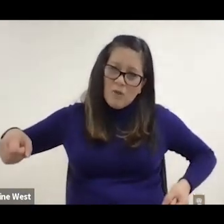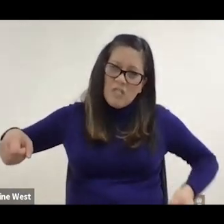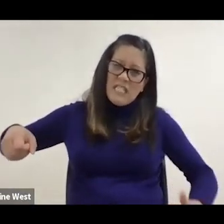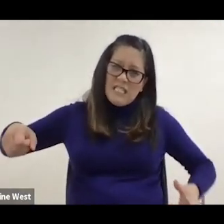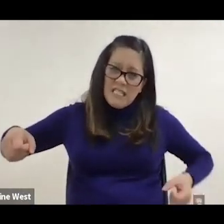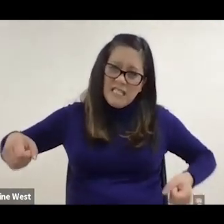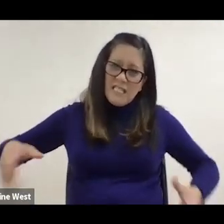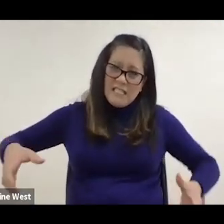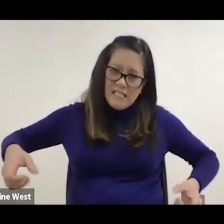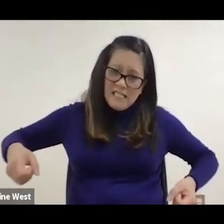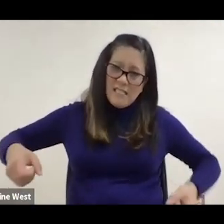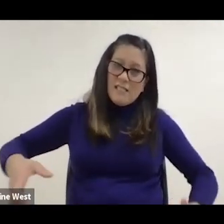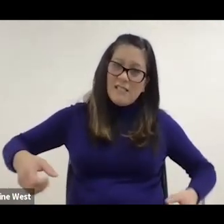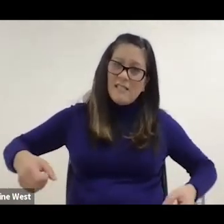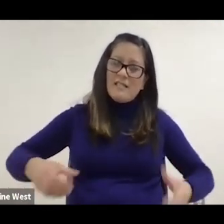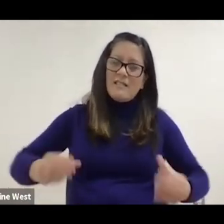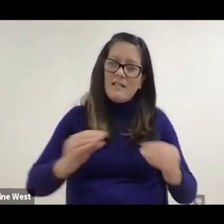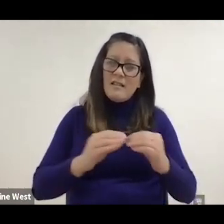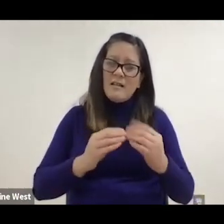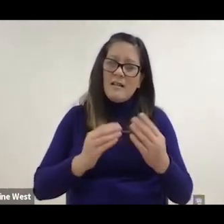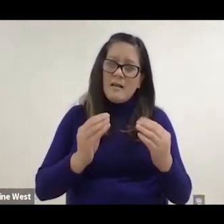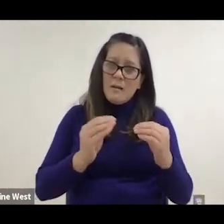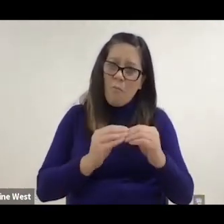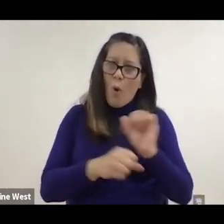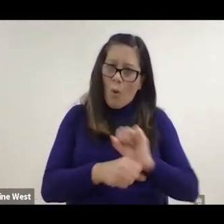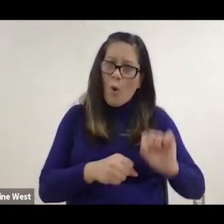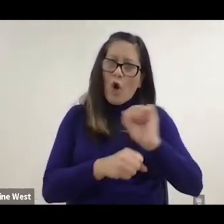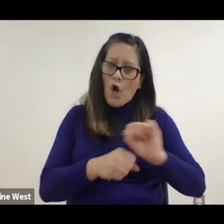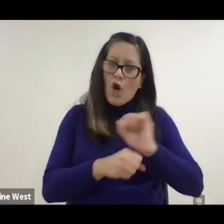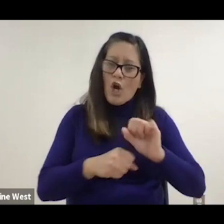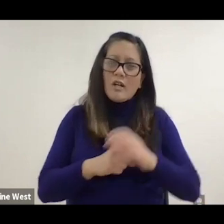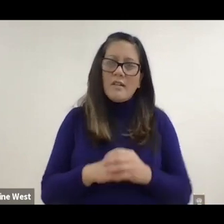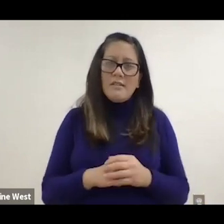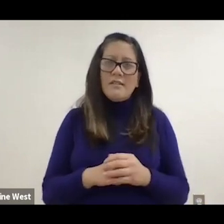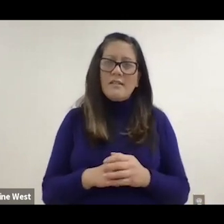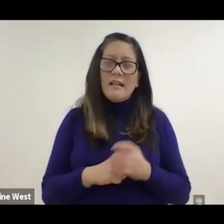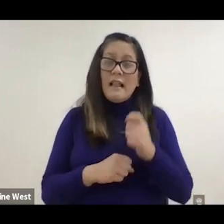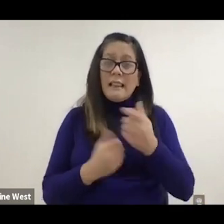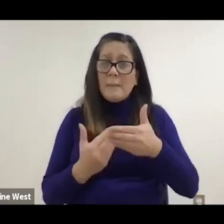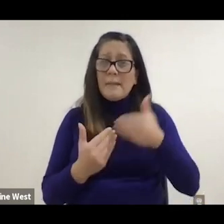It could be a little bit easier if you move the axles forward because then.